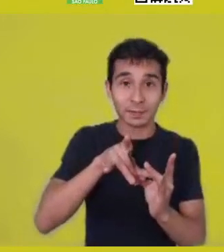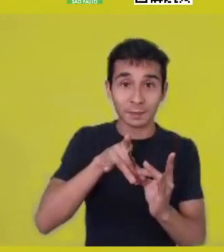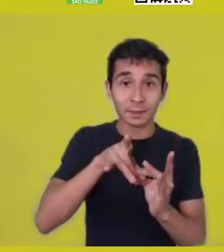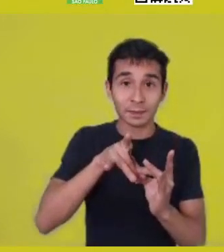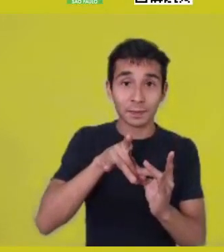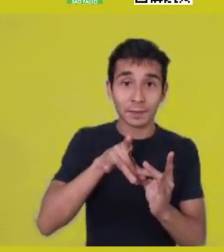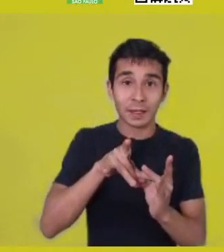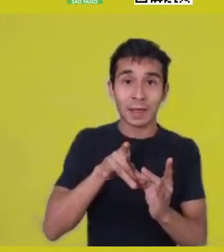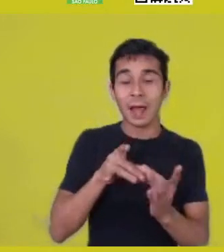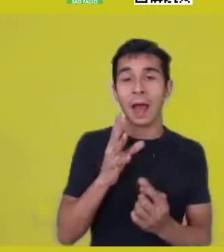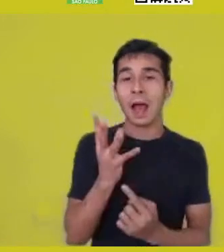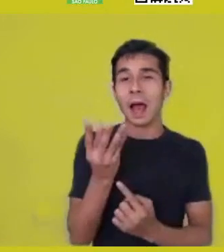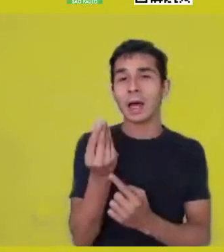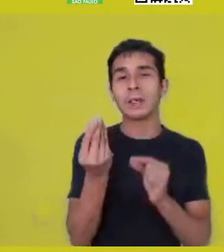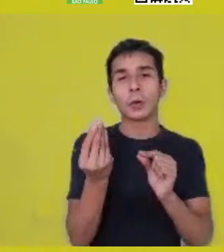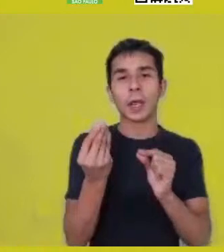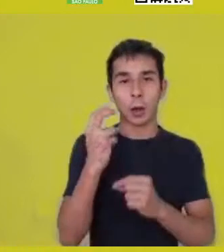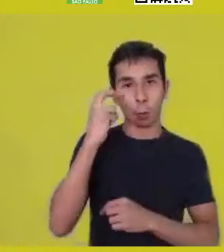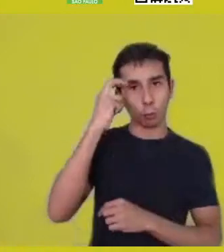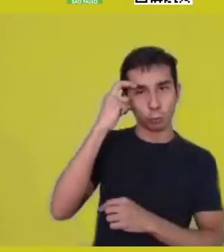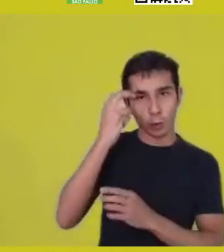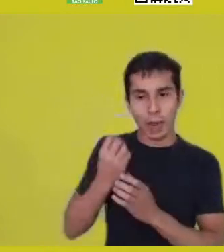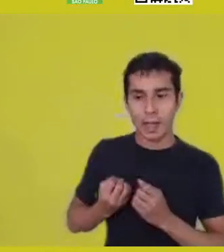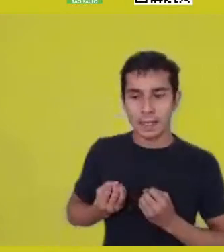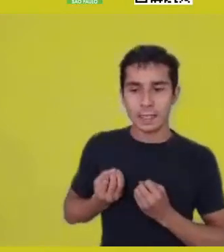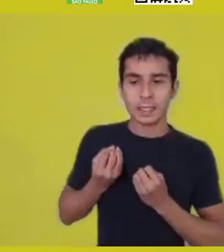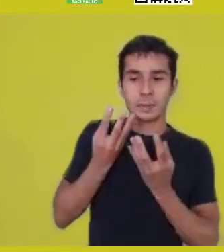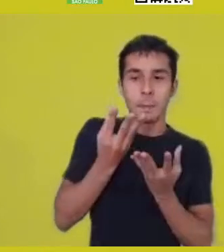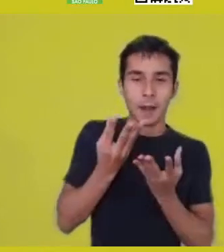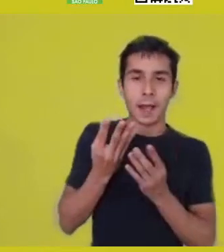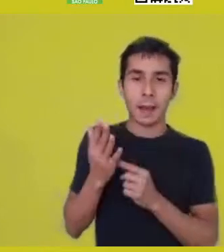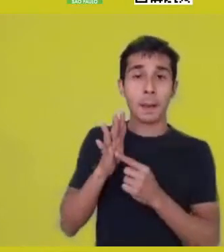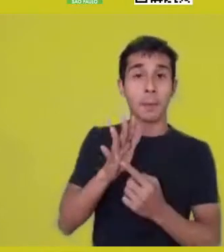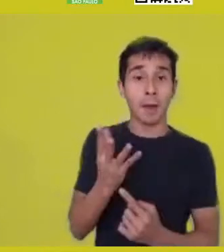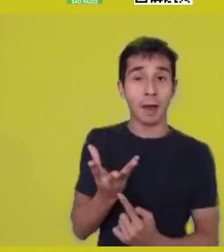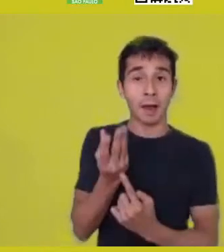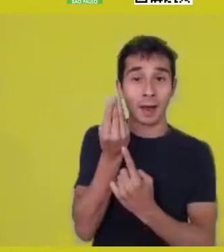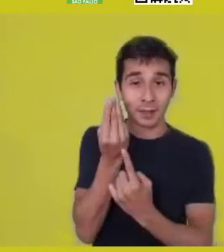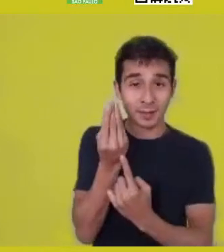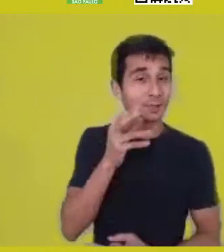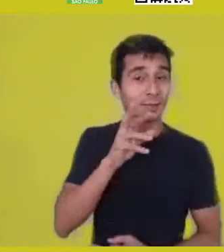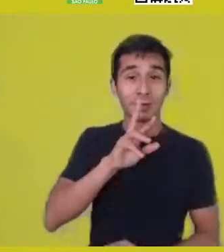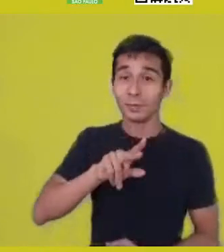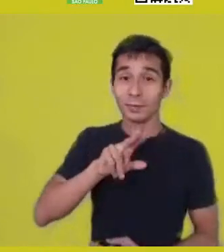Rather, it’s the constitution of a modus vivendi, a modus operandi,